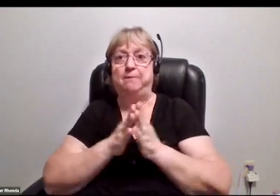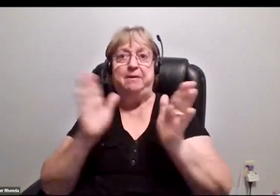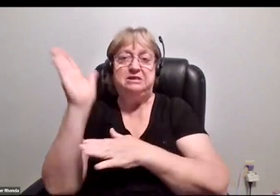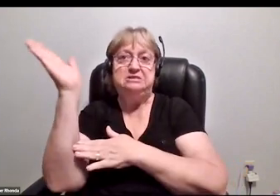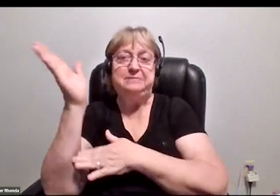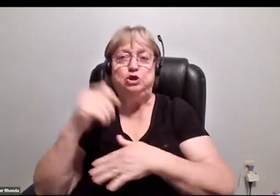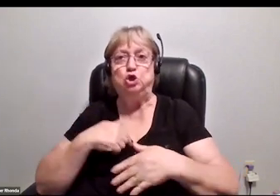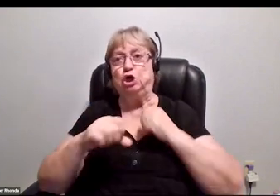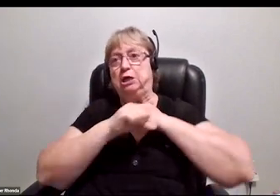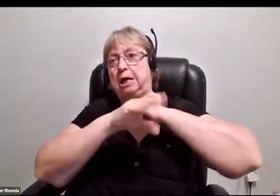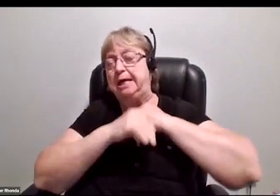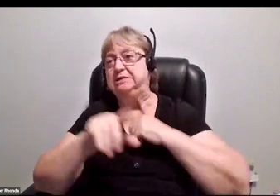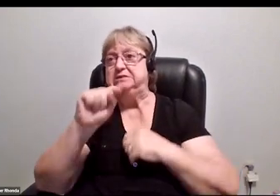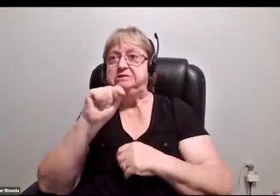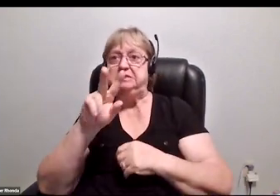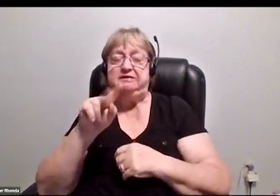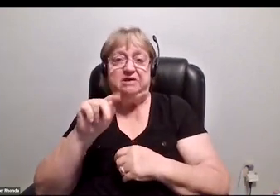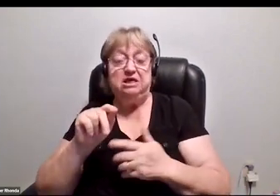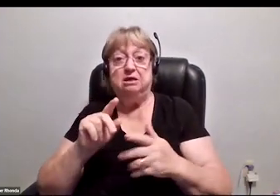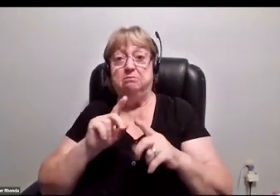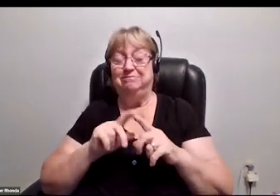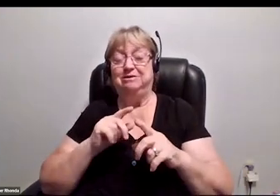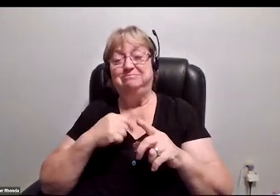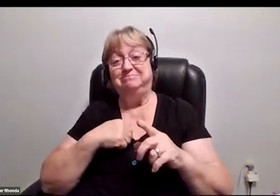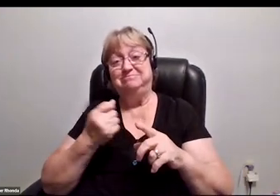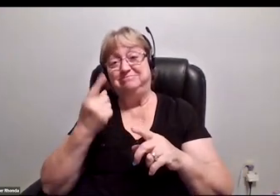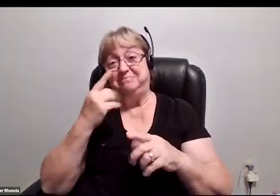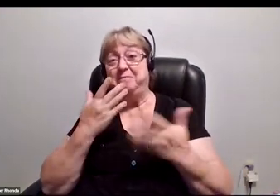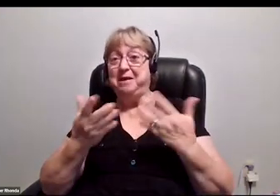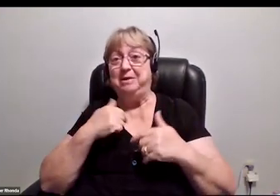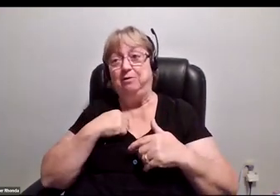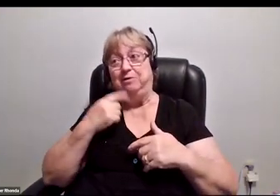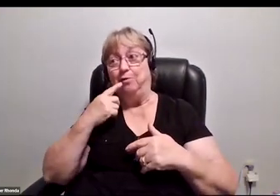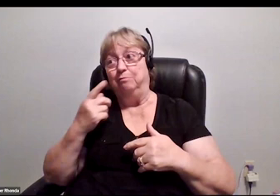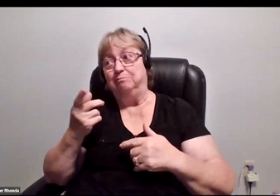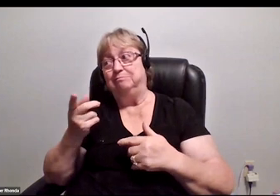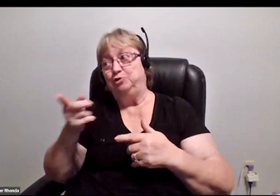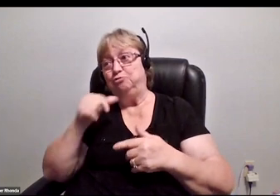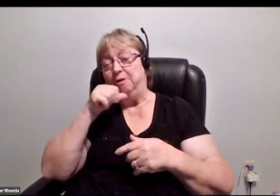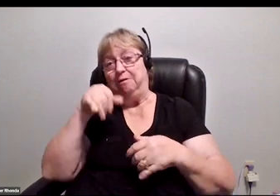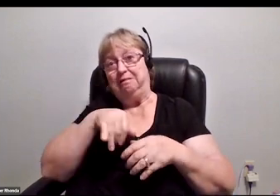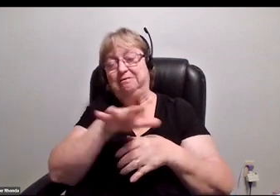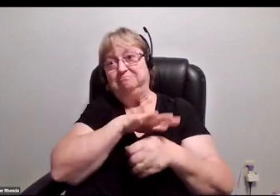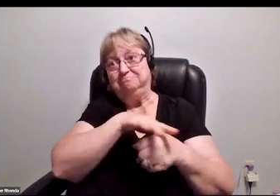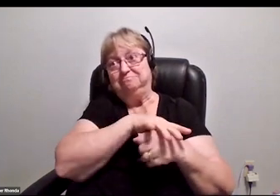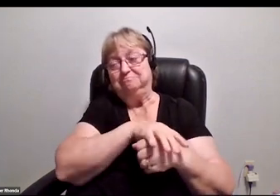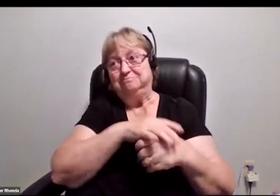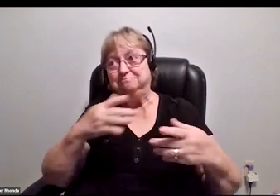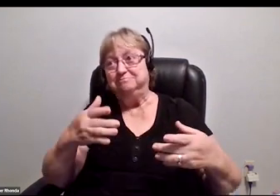I do ads, I do TV. I understand that maybe our paths don't necessarily mix, but if there's anything that I can do